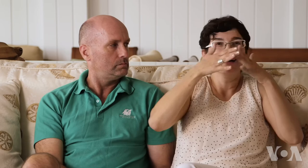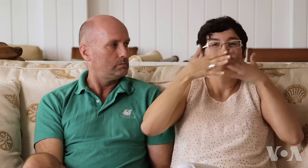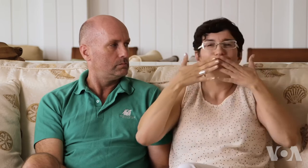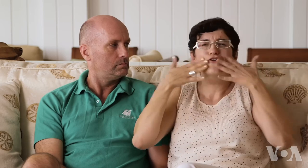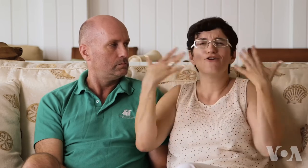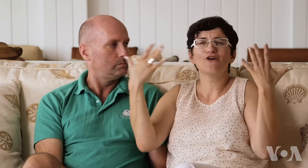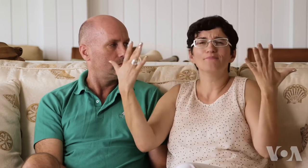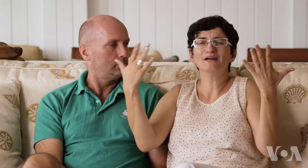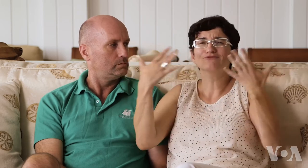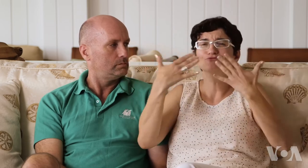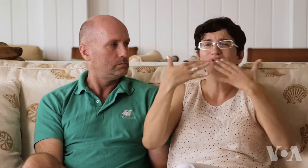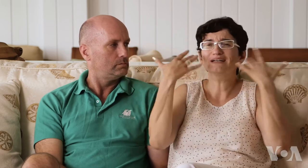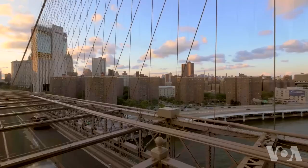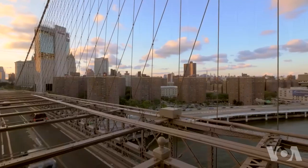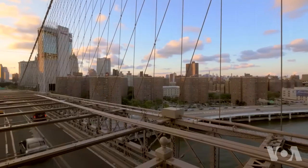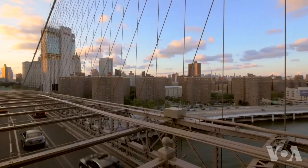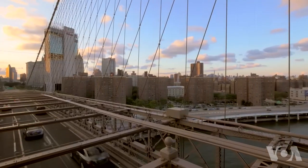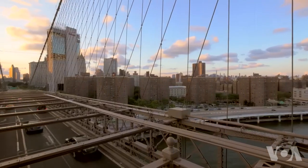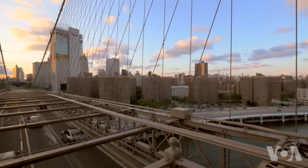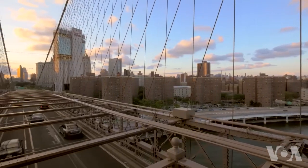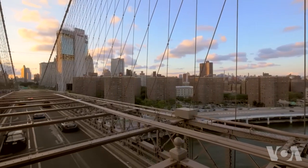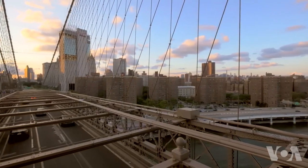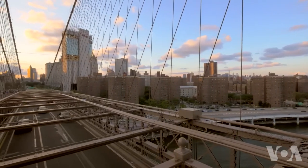the warmth and the smells…